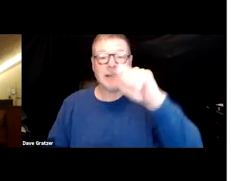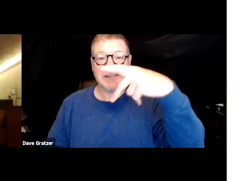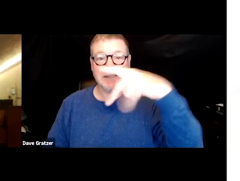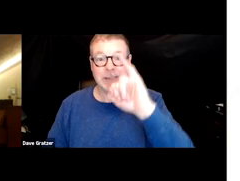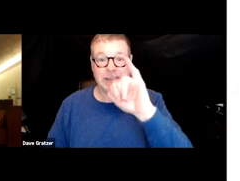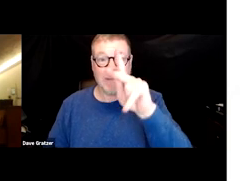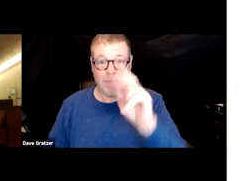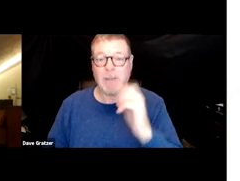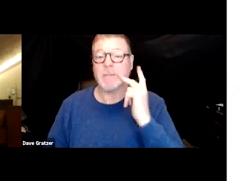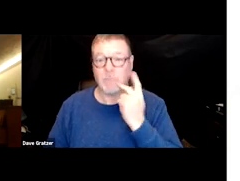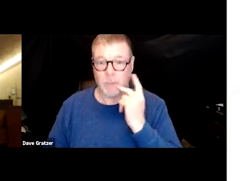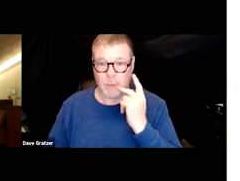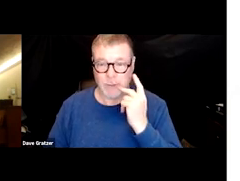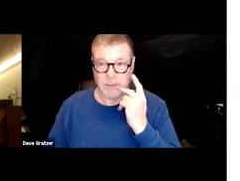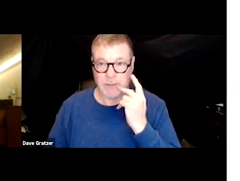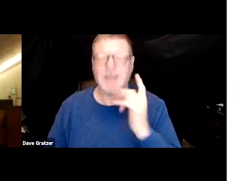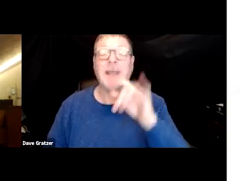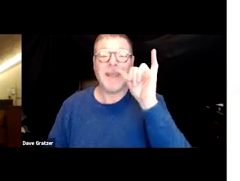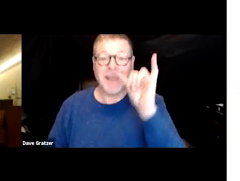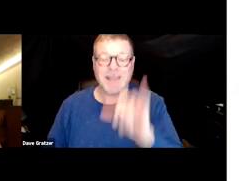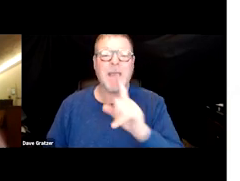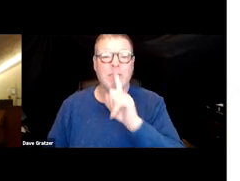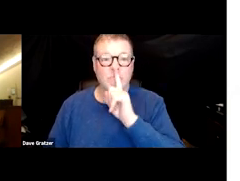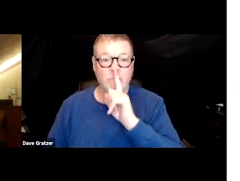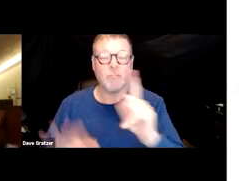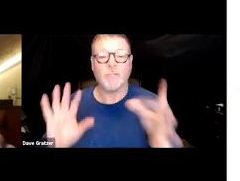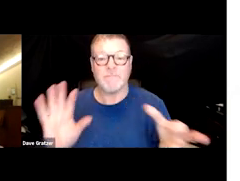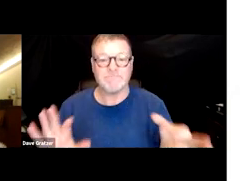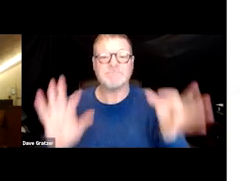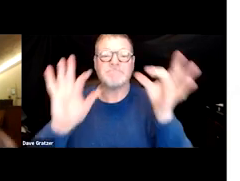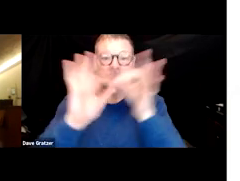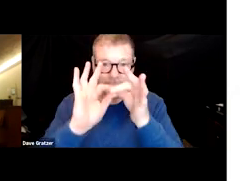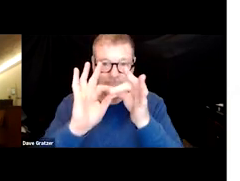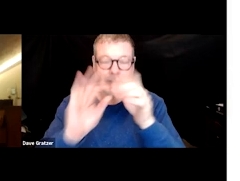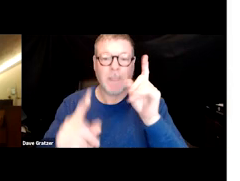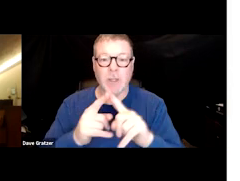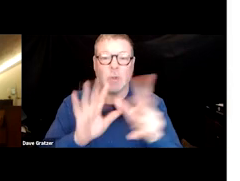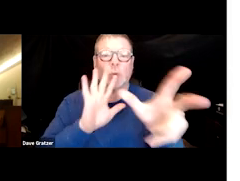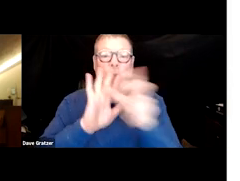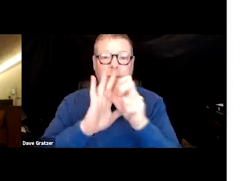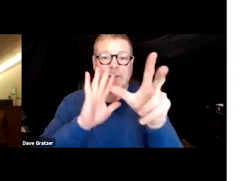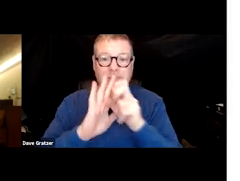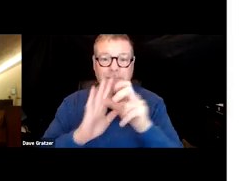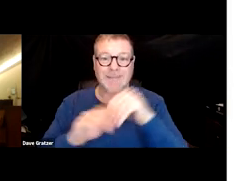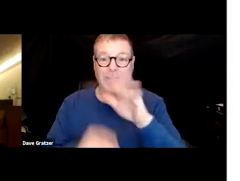and they are the spike proteins that actually will bind to the receptors in the tissues